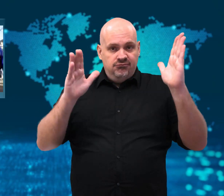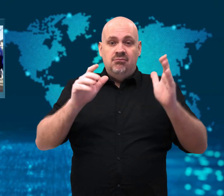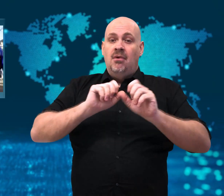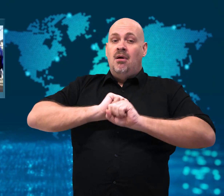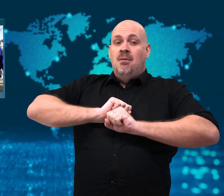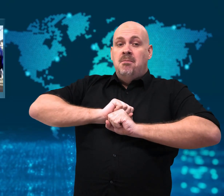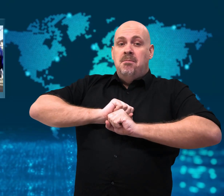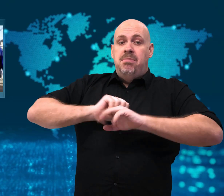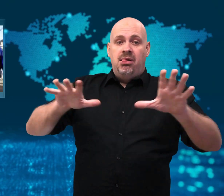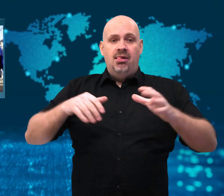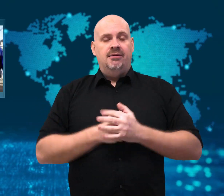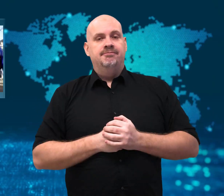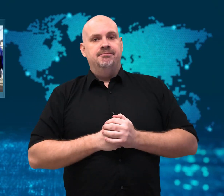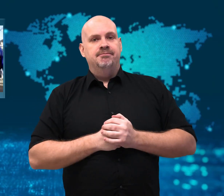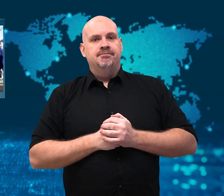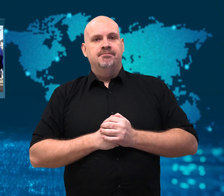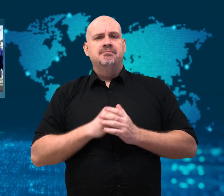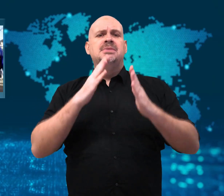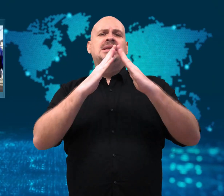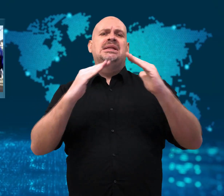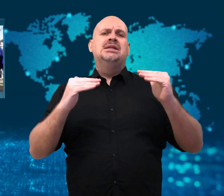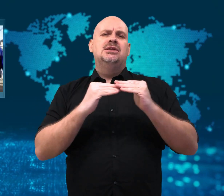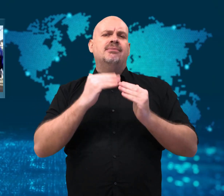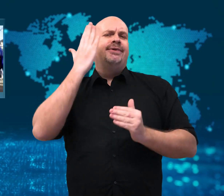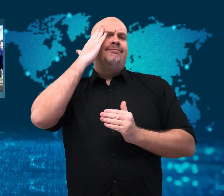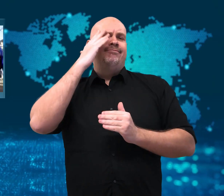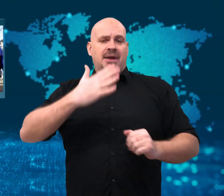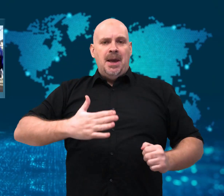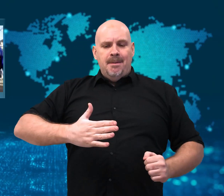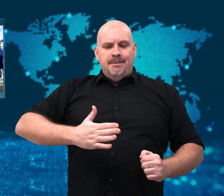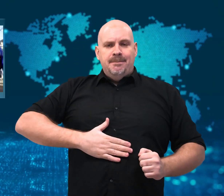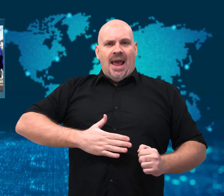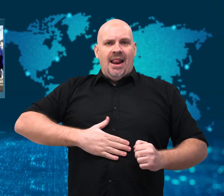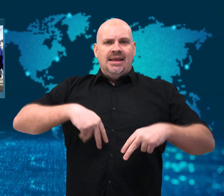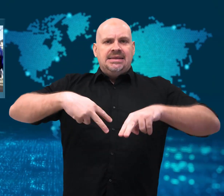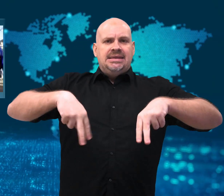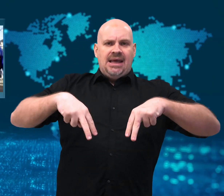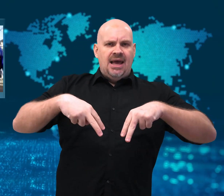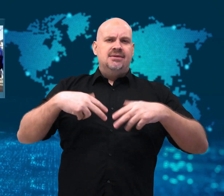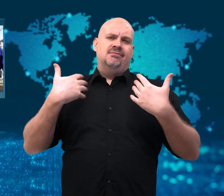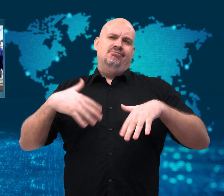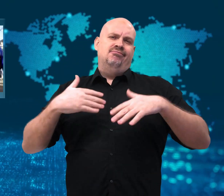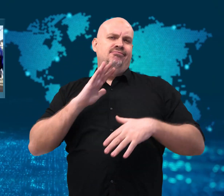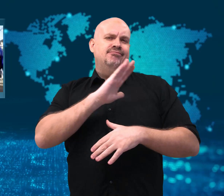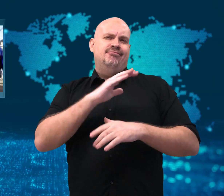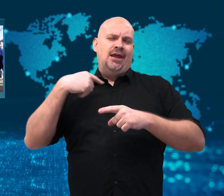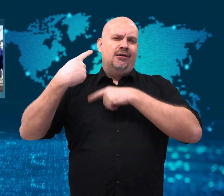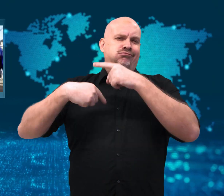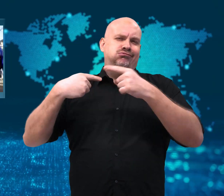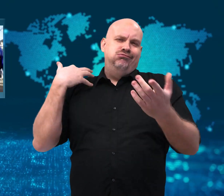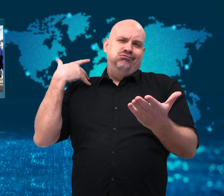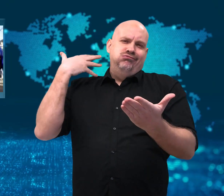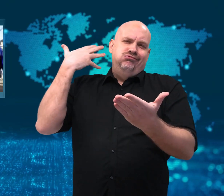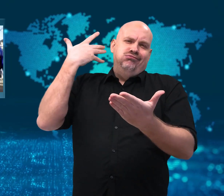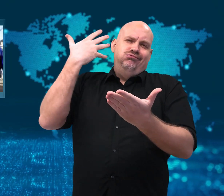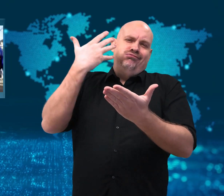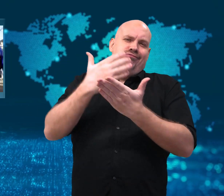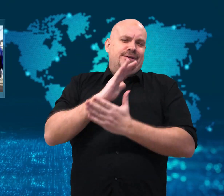Belly-dancing is a well-known ancient cultural dance in Egypt.